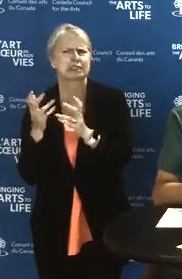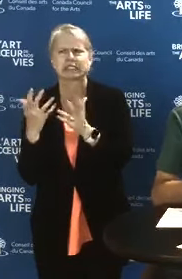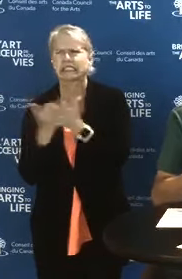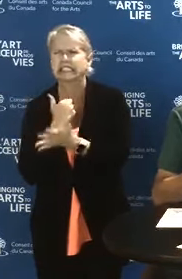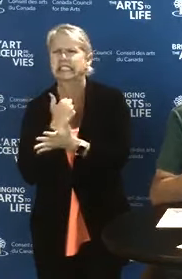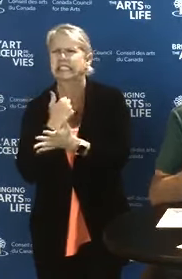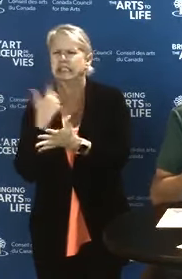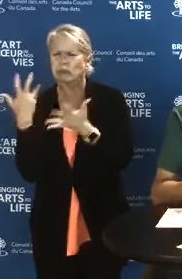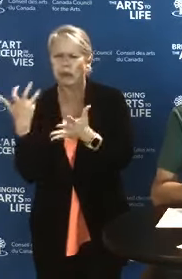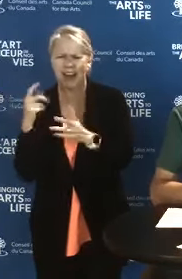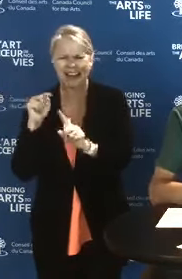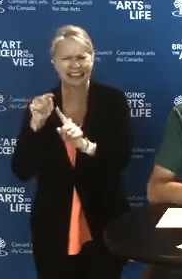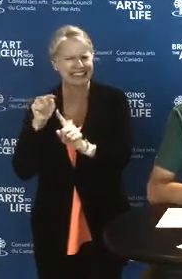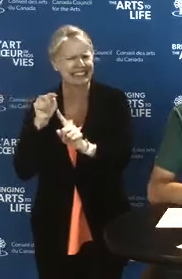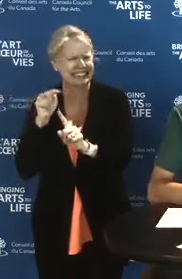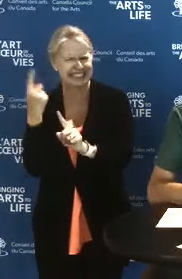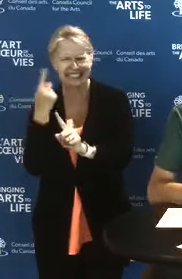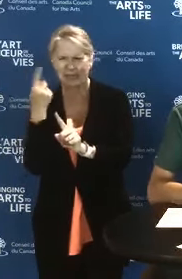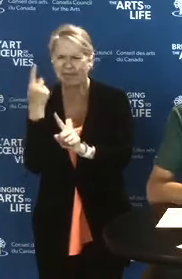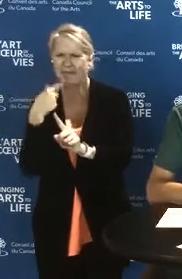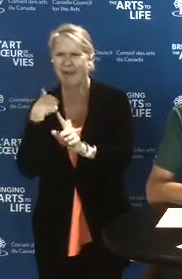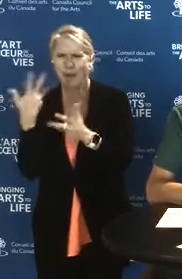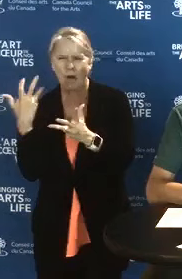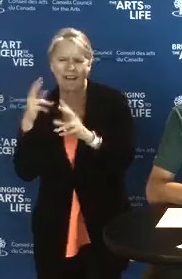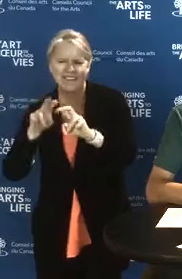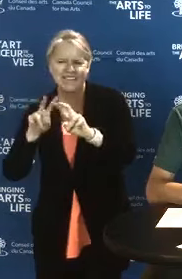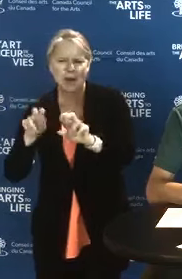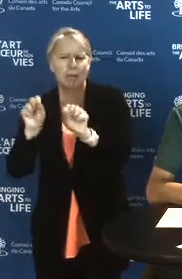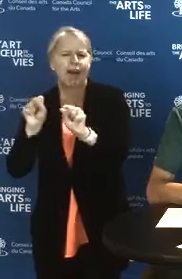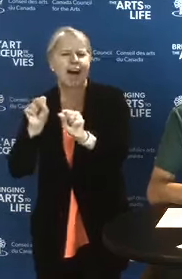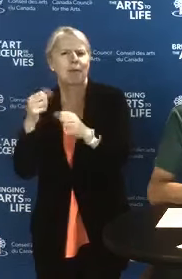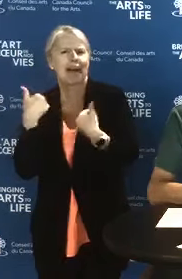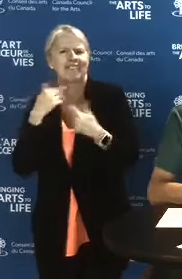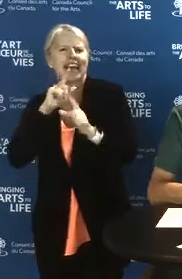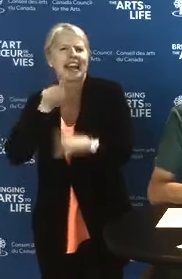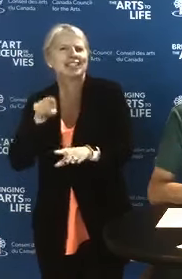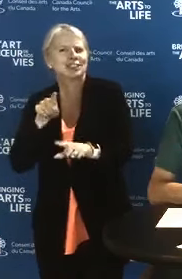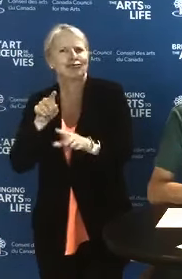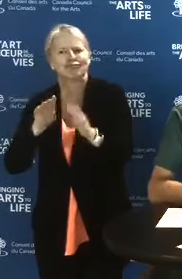and that you would like to explore for potential solutions that are viable and sustainable.